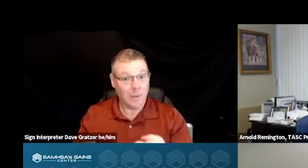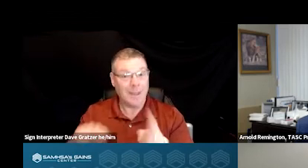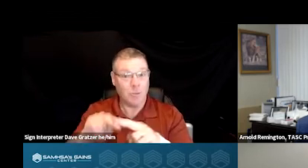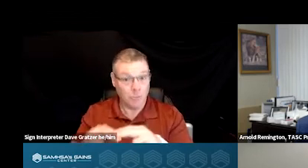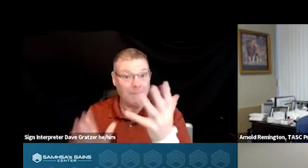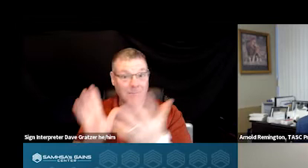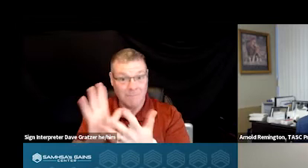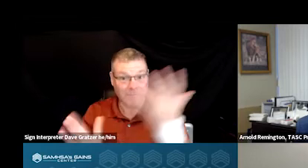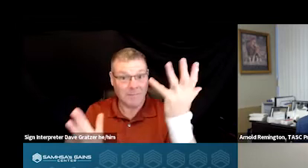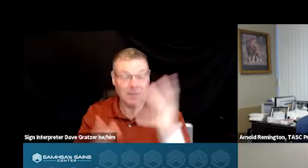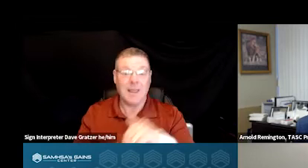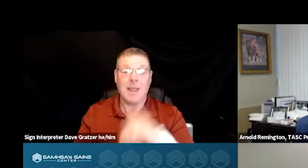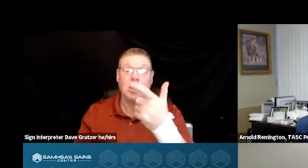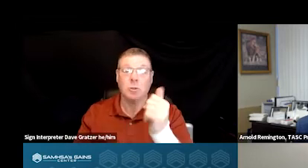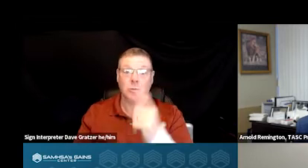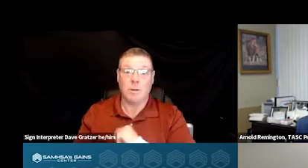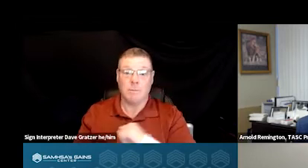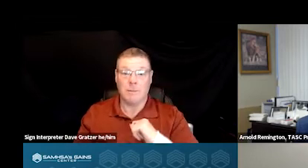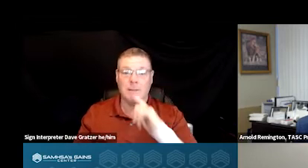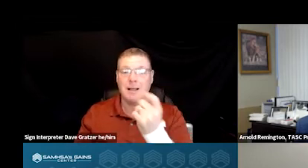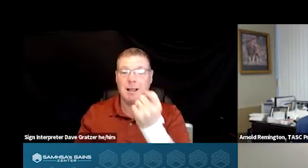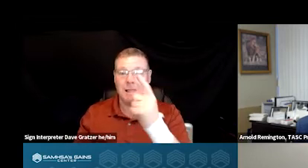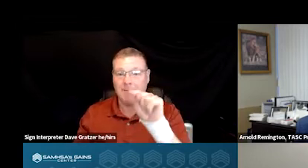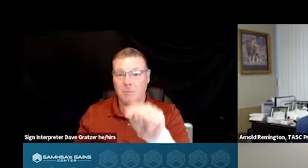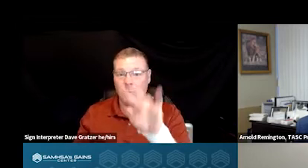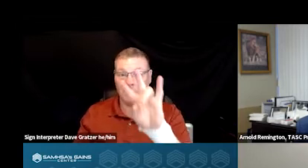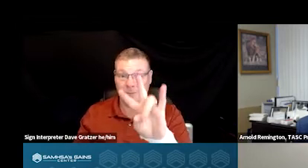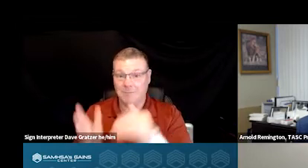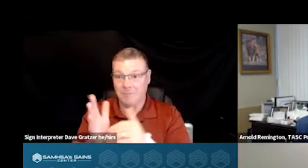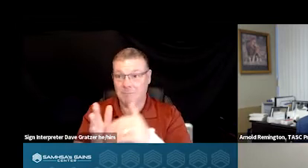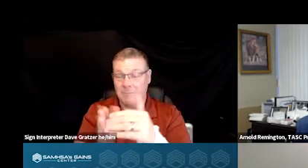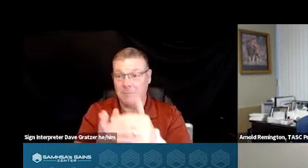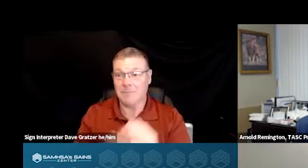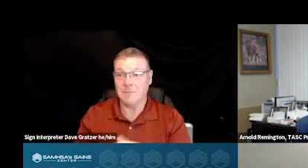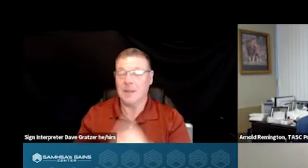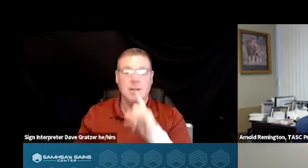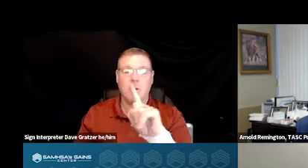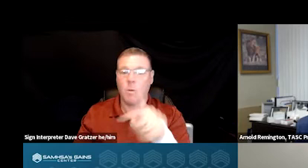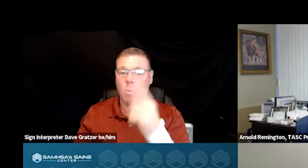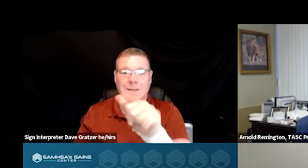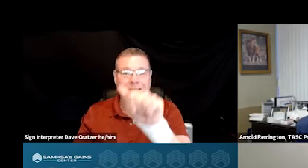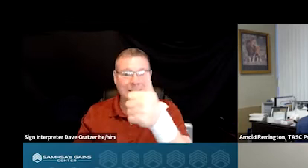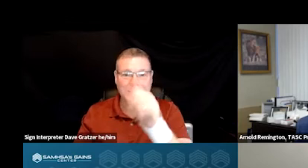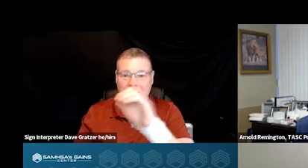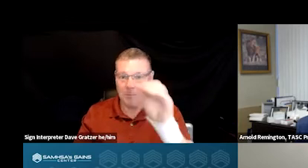which Georgia's population is 11.7 million. So that really is only 10% of the population that would